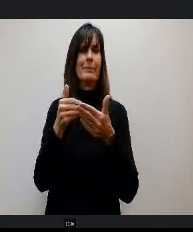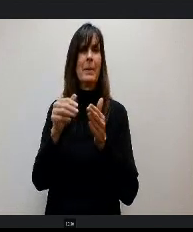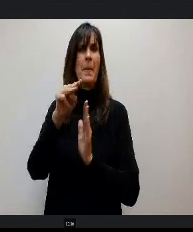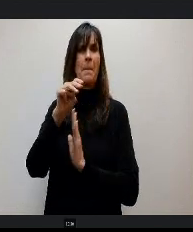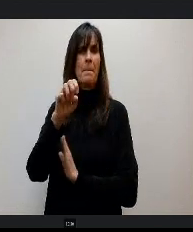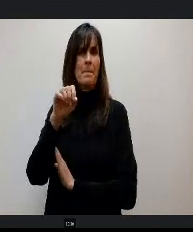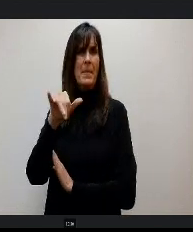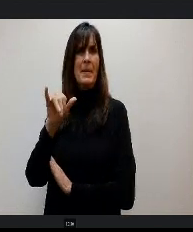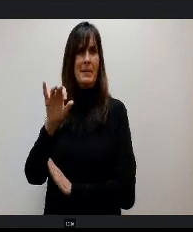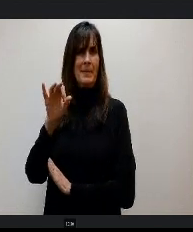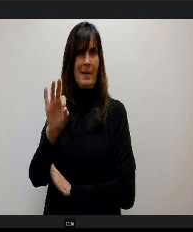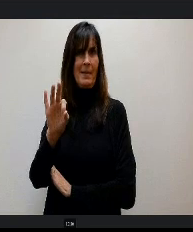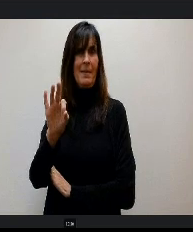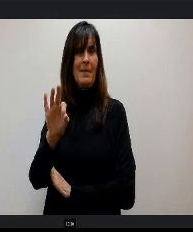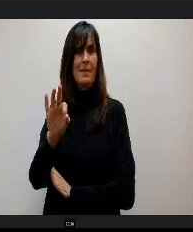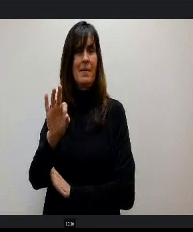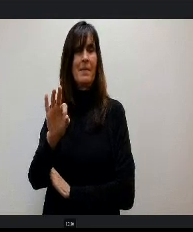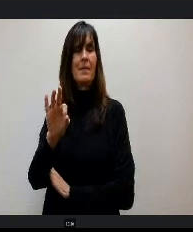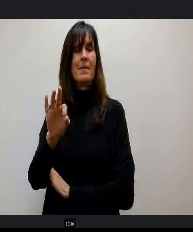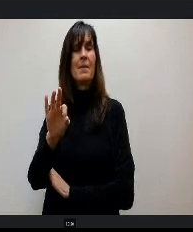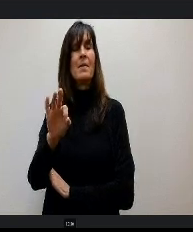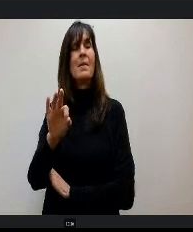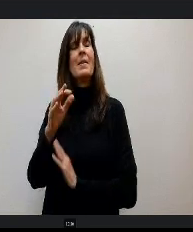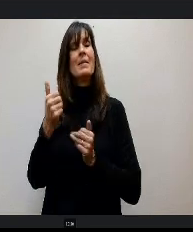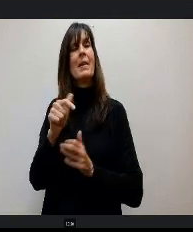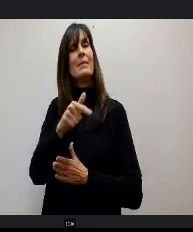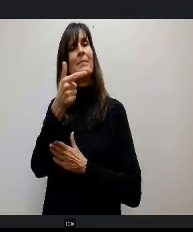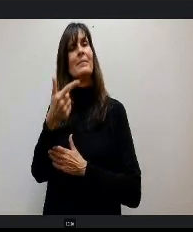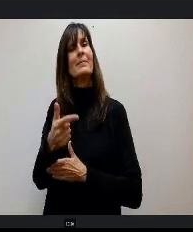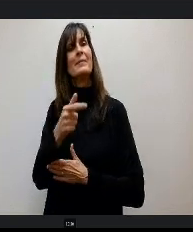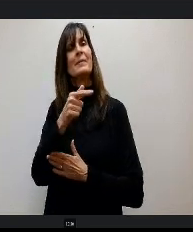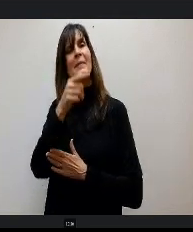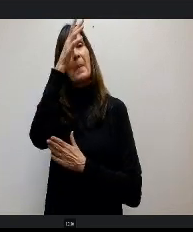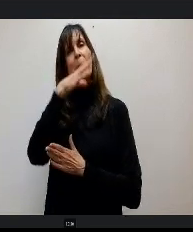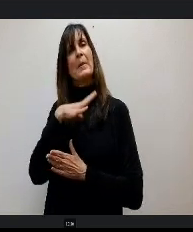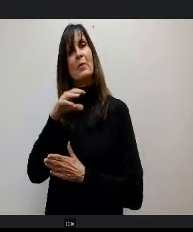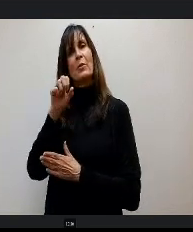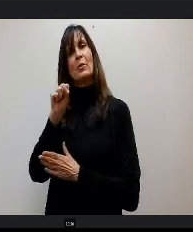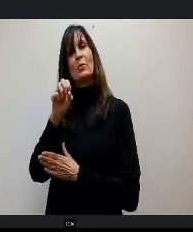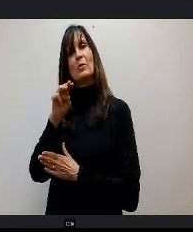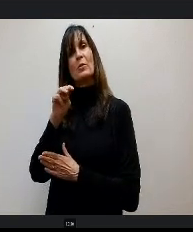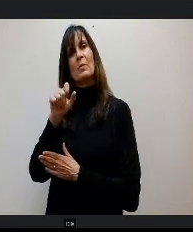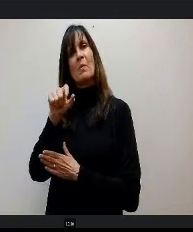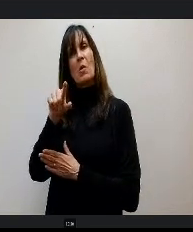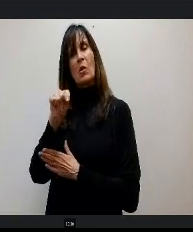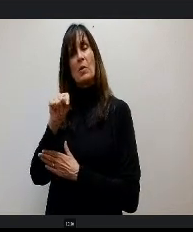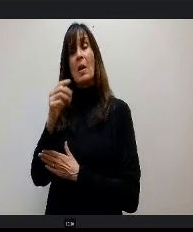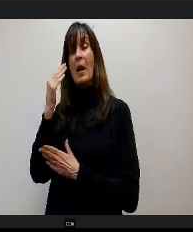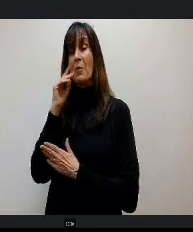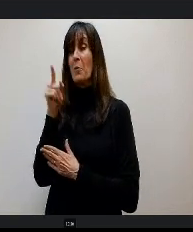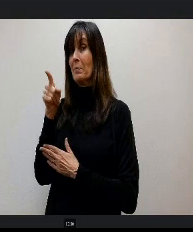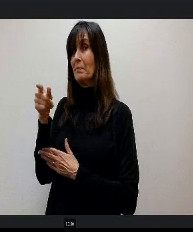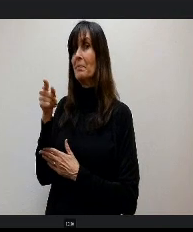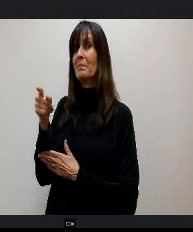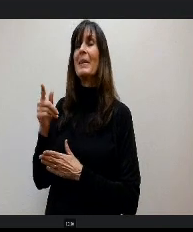And then I want to turn it over to Mr. Smart I I know one of the big things that he is excited again to o bring up with this group.